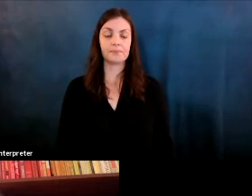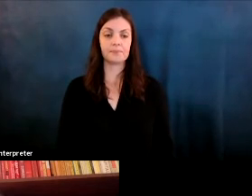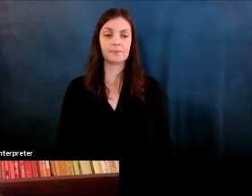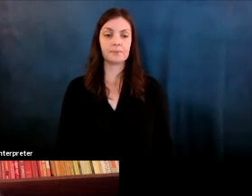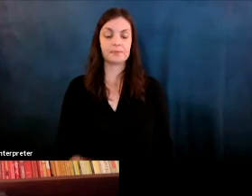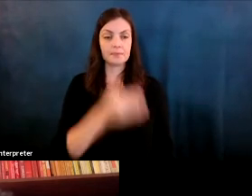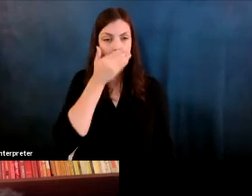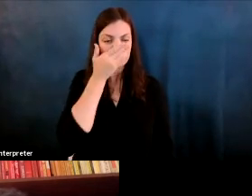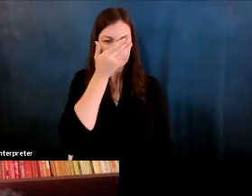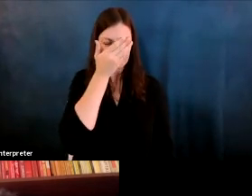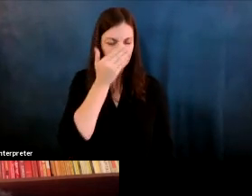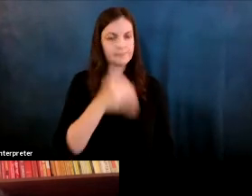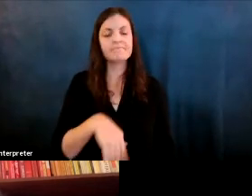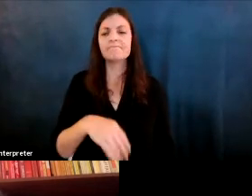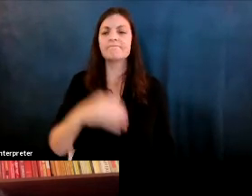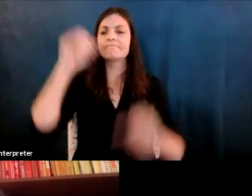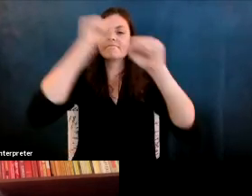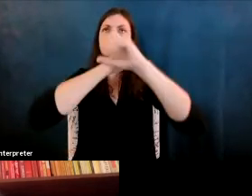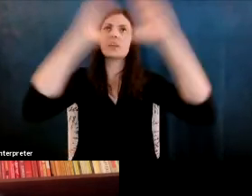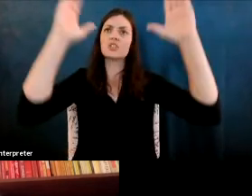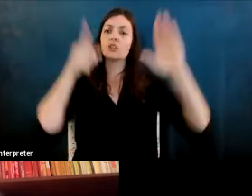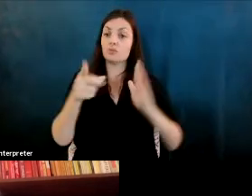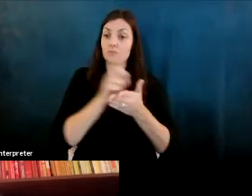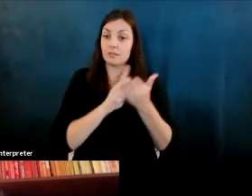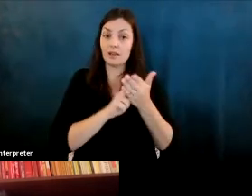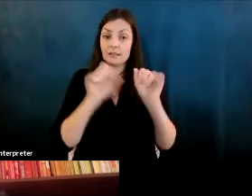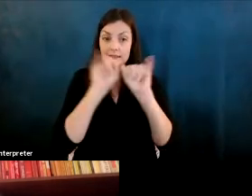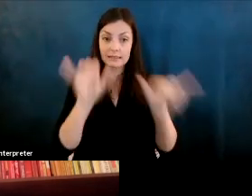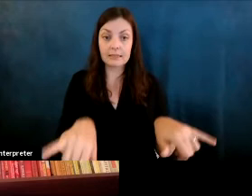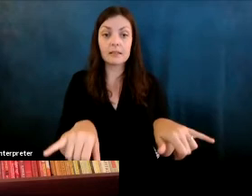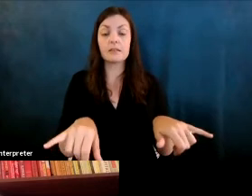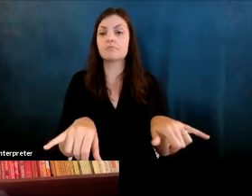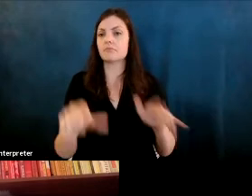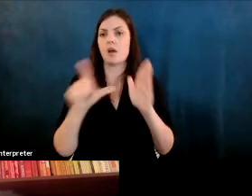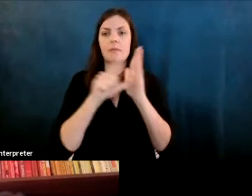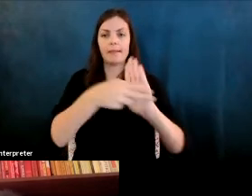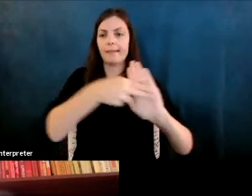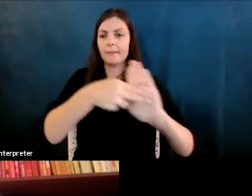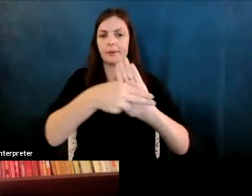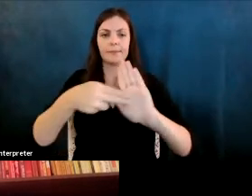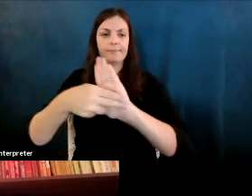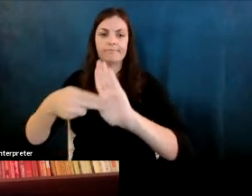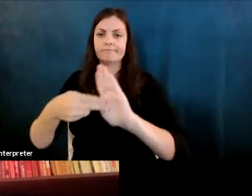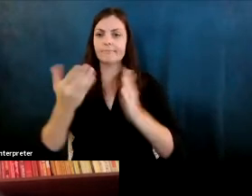Martin Wattenberg: So let's imagine that you're designing a system it's automatically labeling some kind of content, you could picture videos whatever.